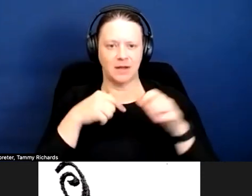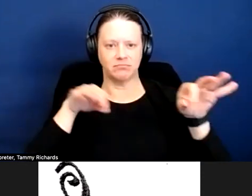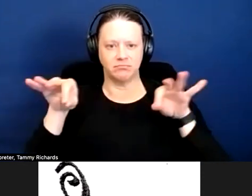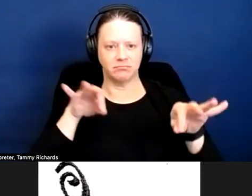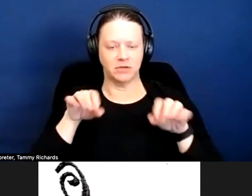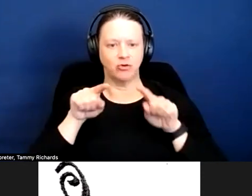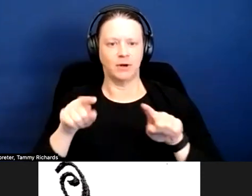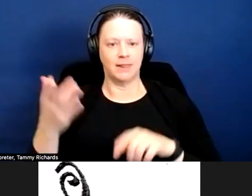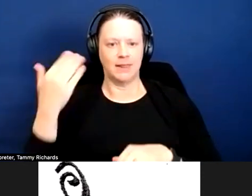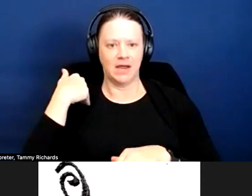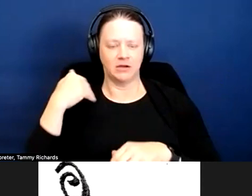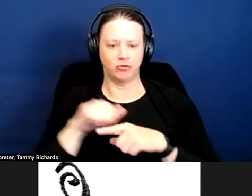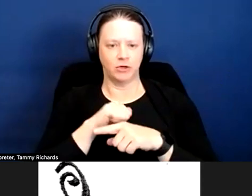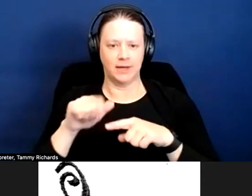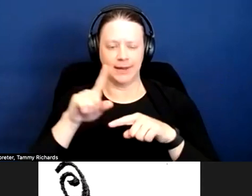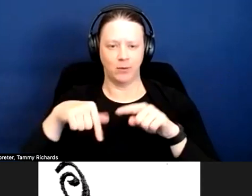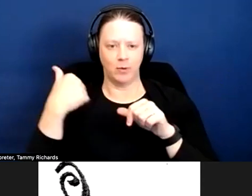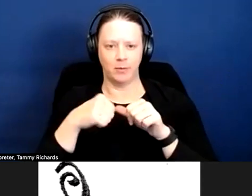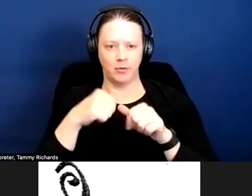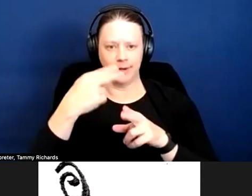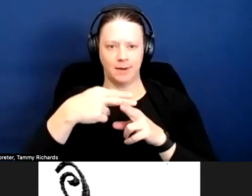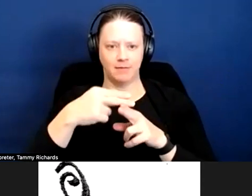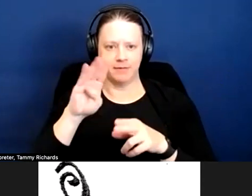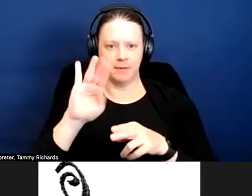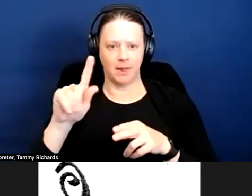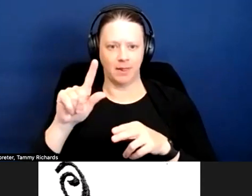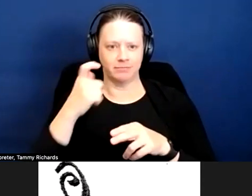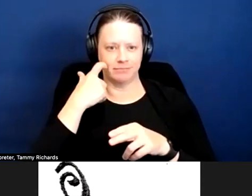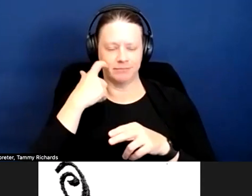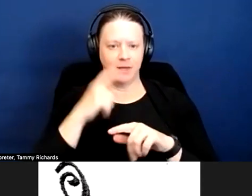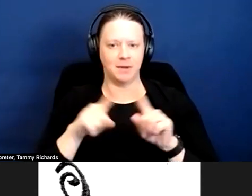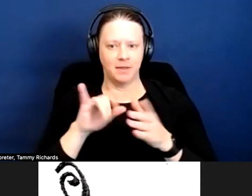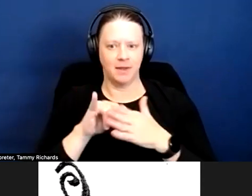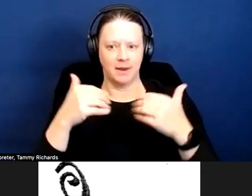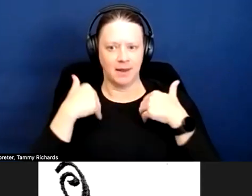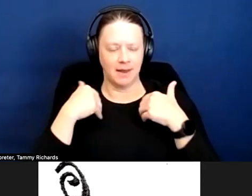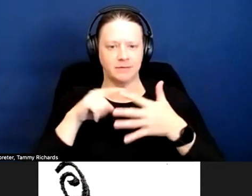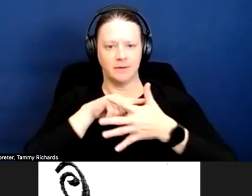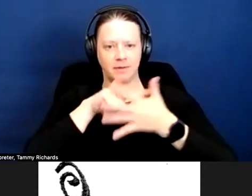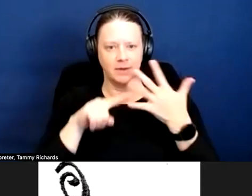I don't remember the name of the bill off the top of my head, but it does have these